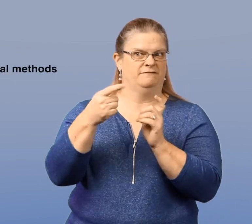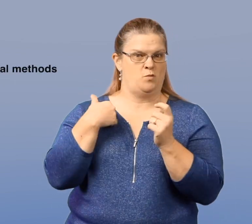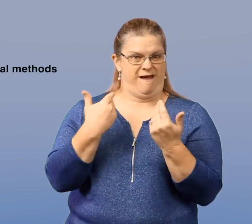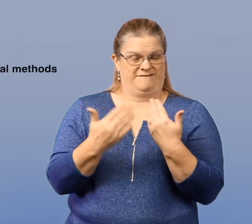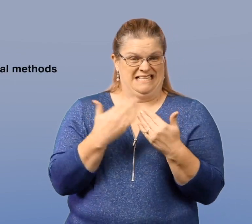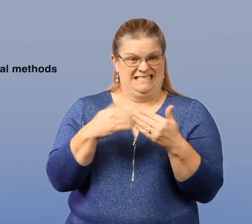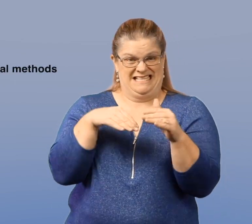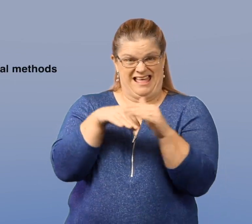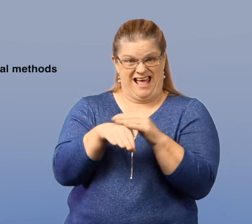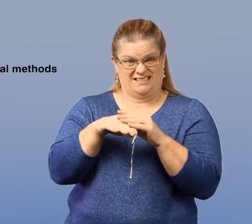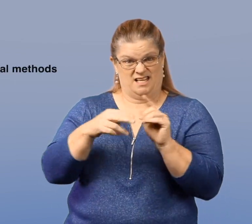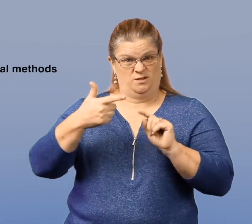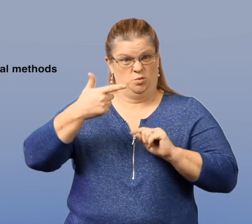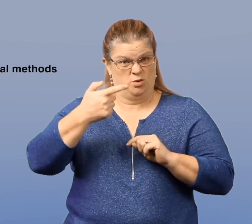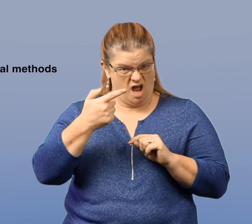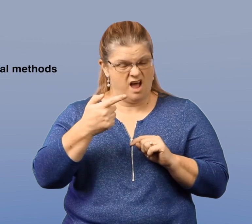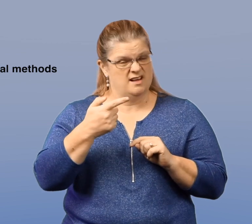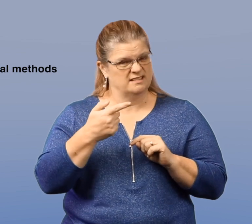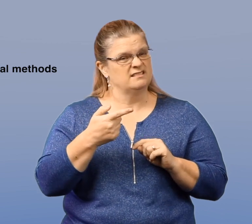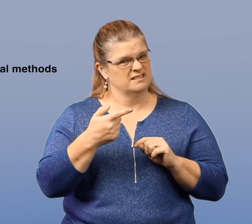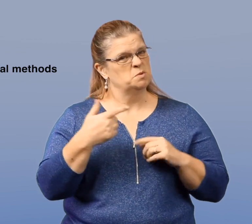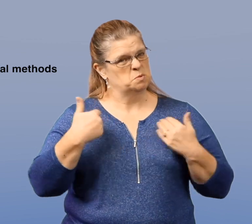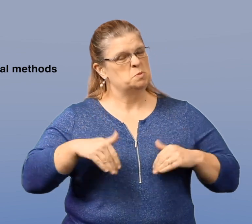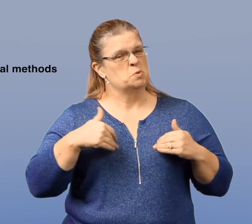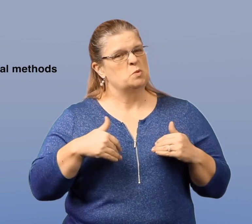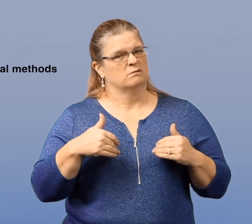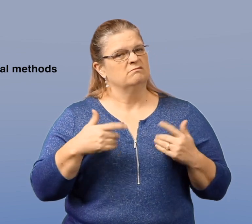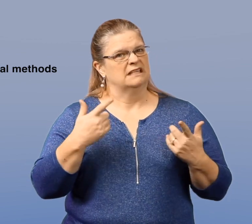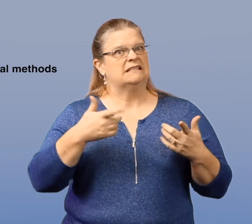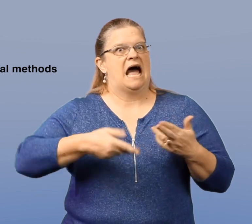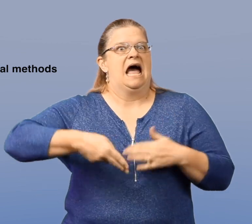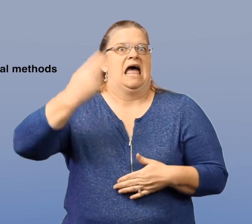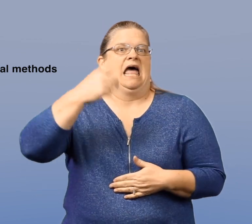Meaning easy access to a gun can be a high-risk factor.